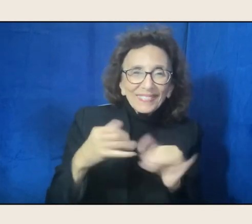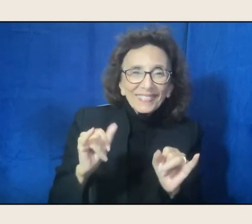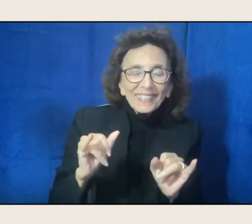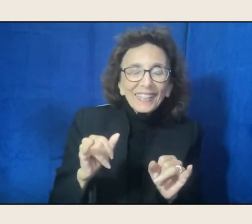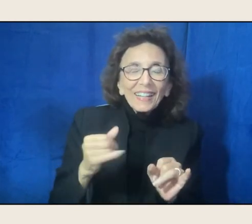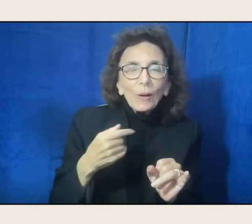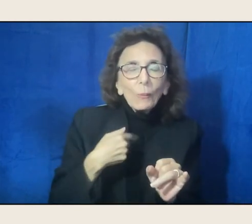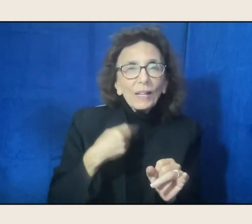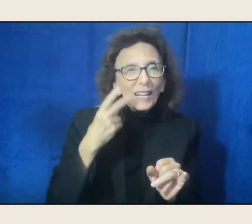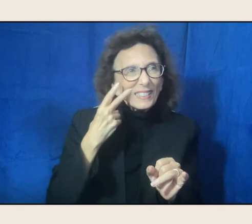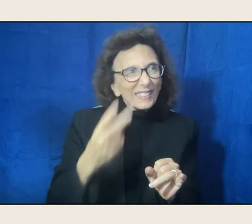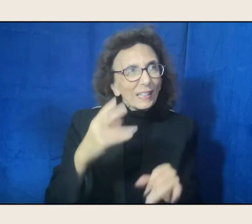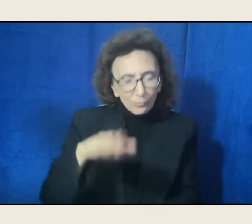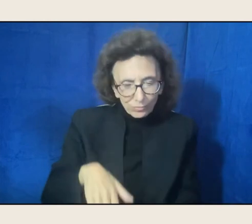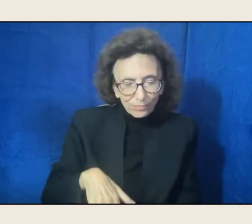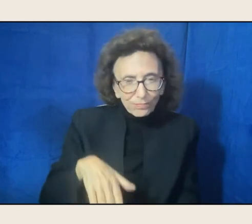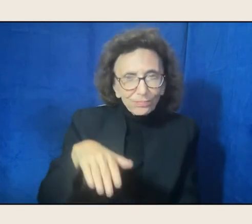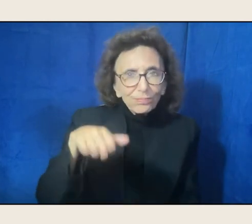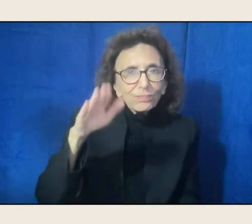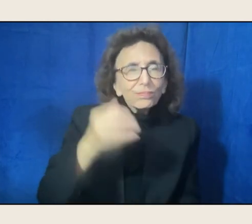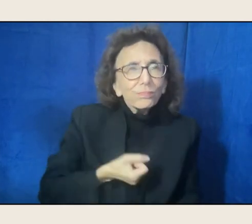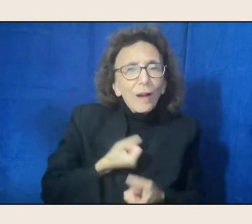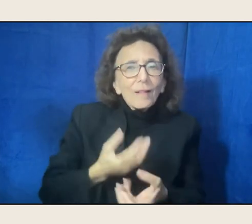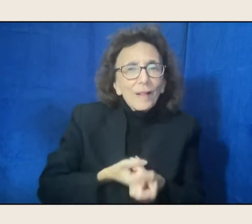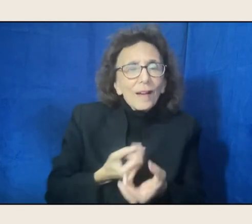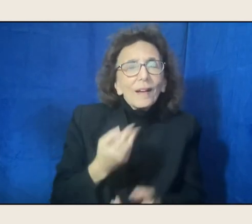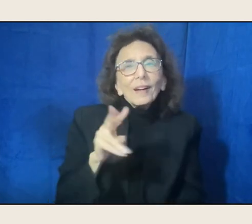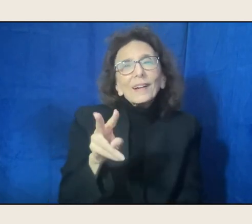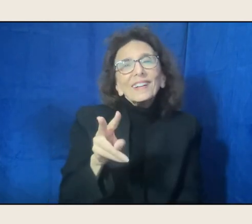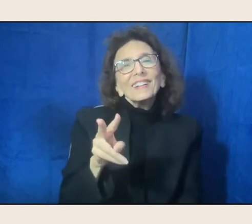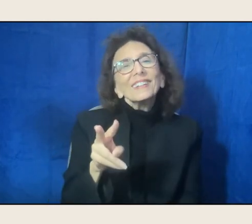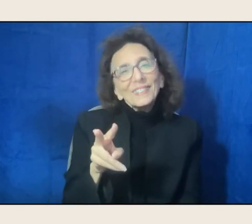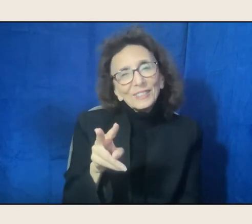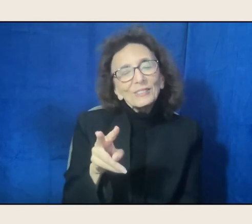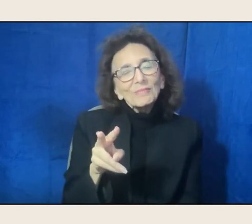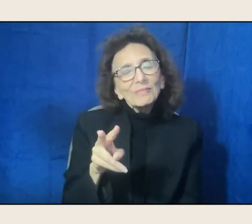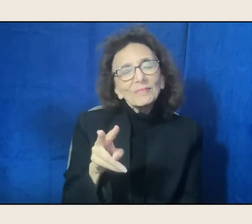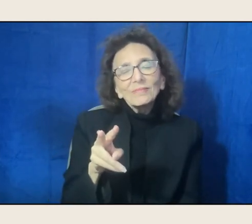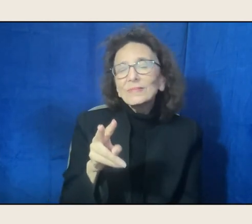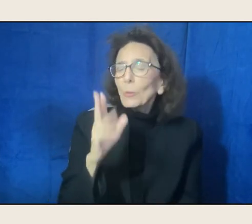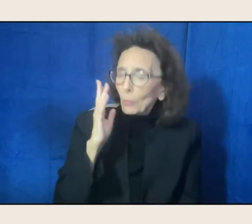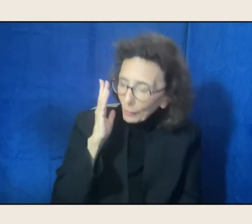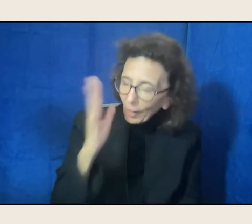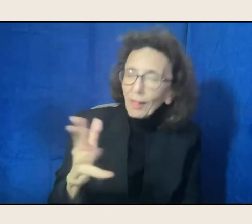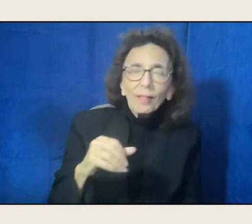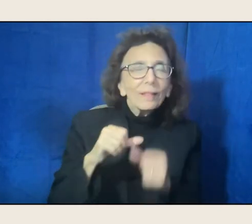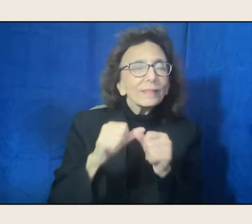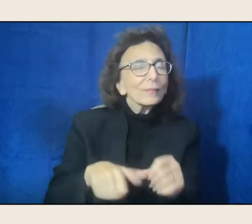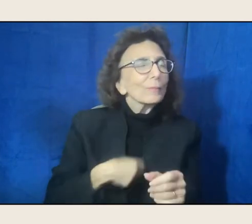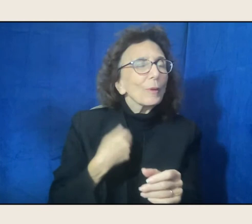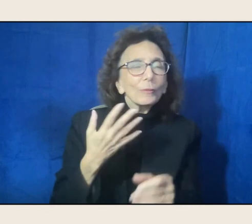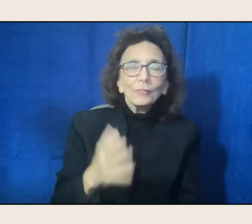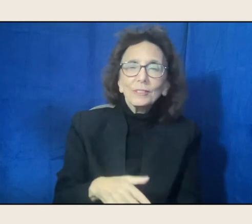I know that there is a future. When I see the eyes of the children, the grandchildren,